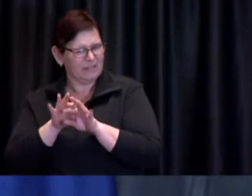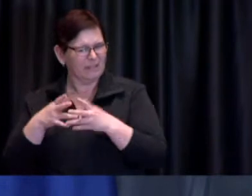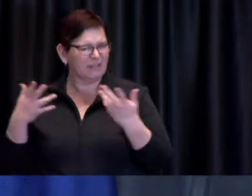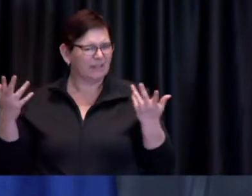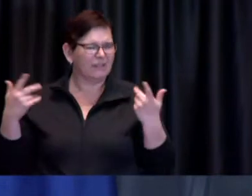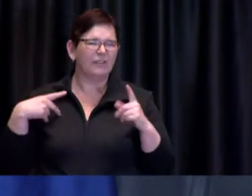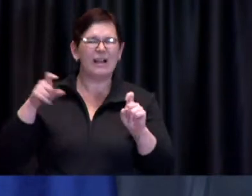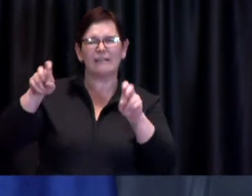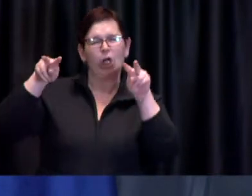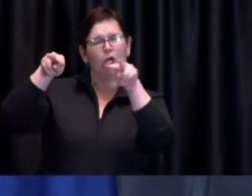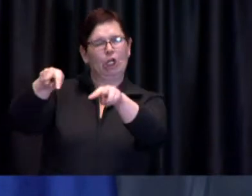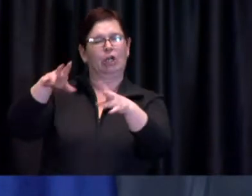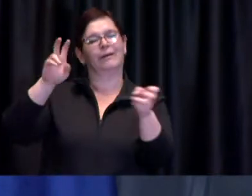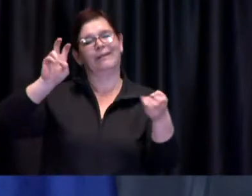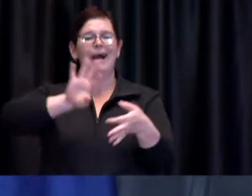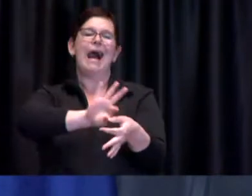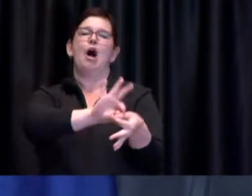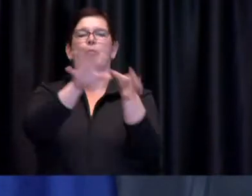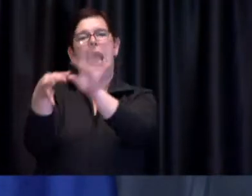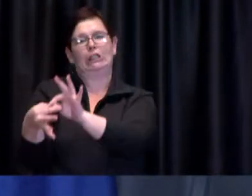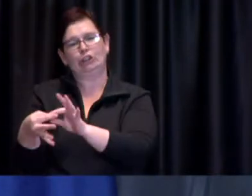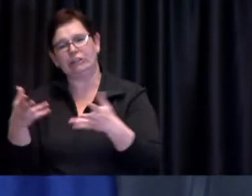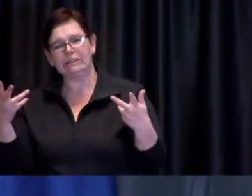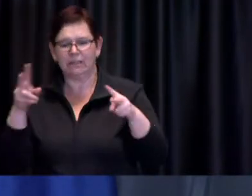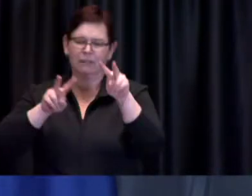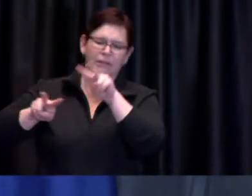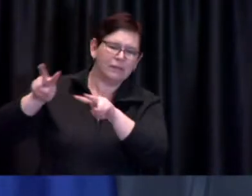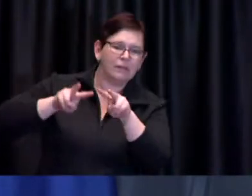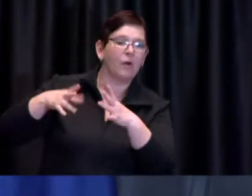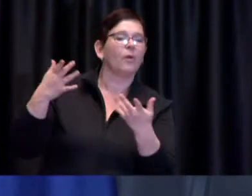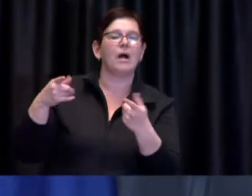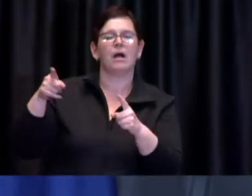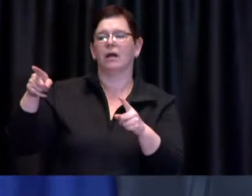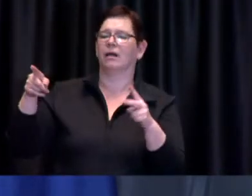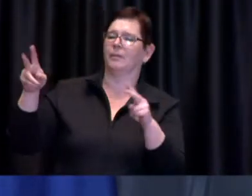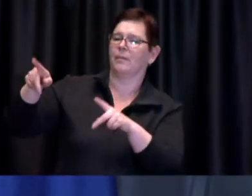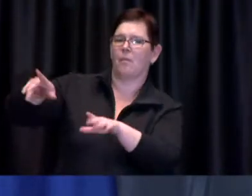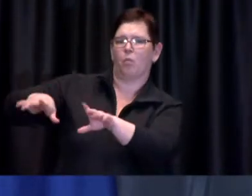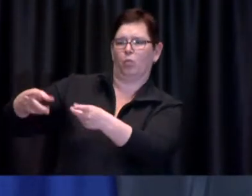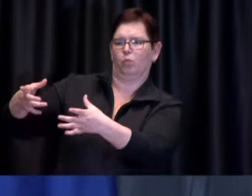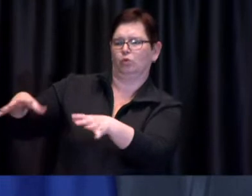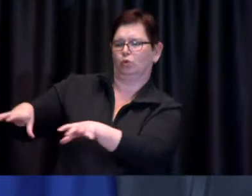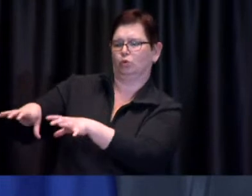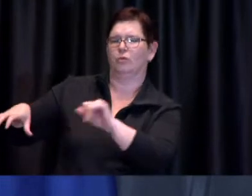people and other times just in the hands of people looking at what the rules are and in that regard